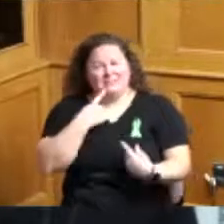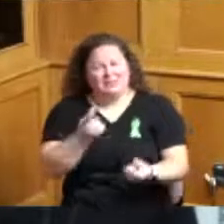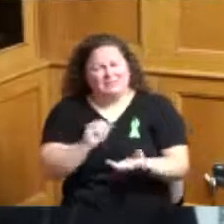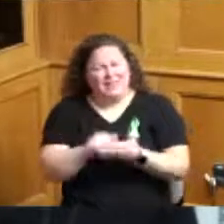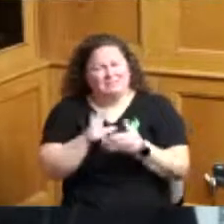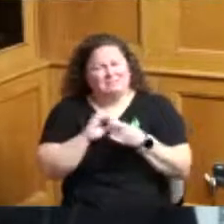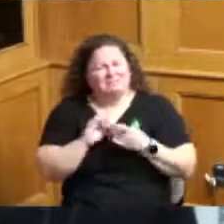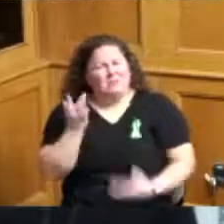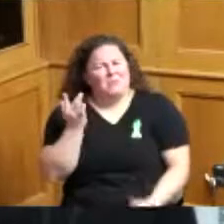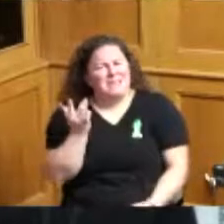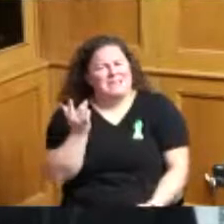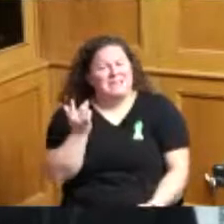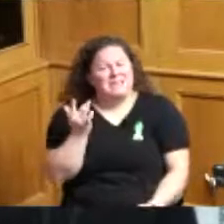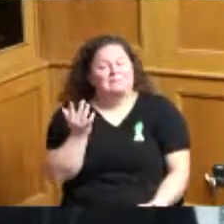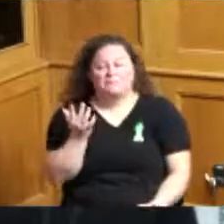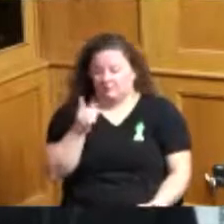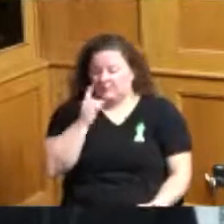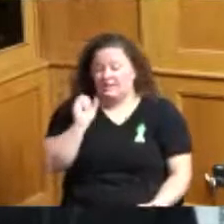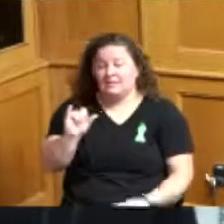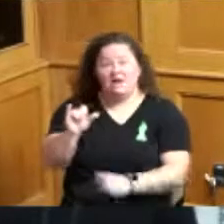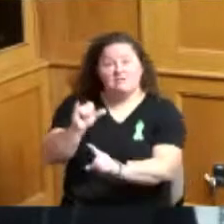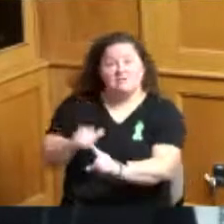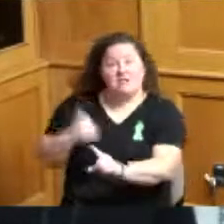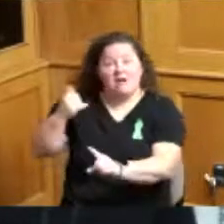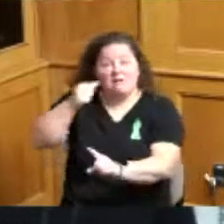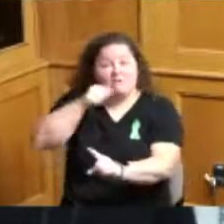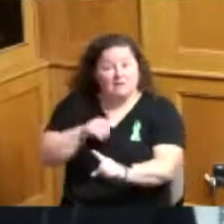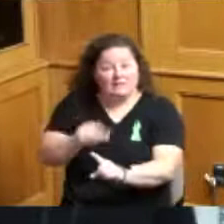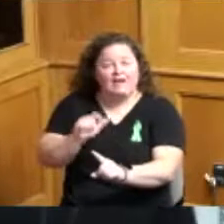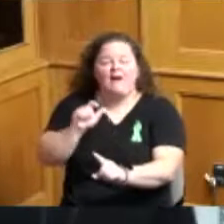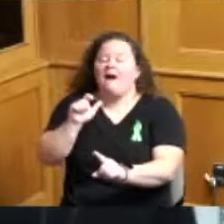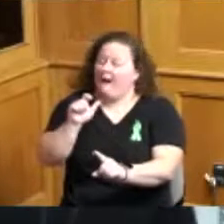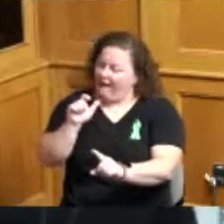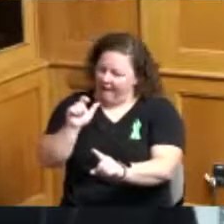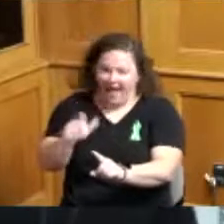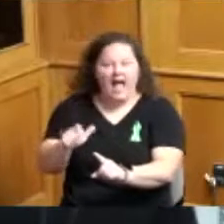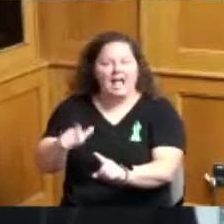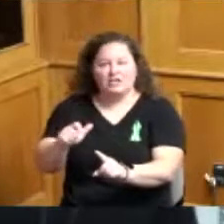I tell you this because that young lady had to overcome giving her mom CPR on our basement floor